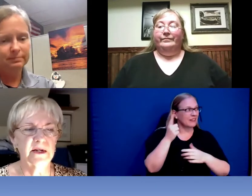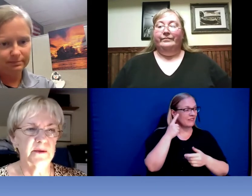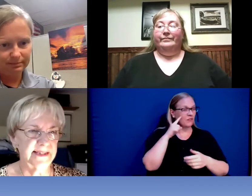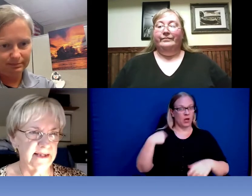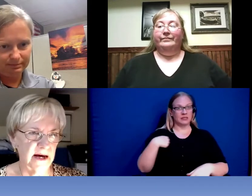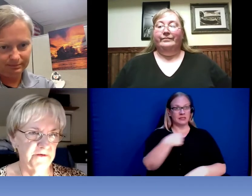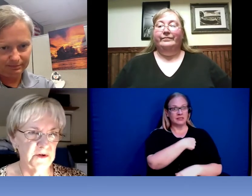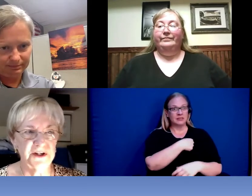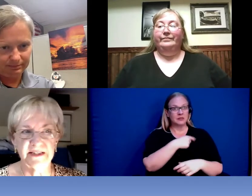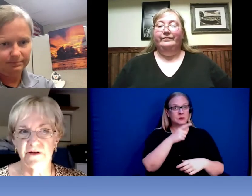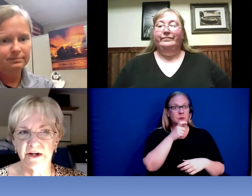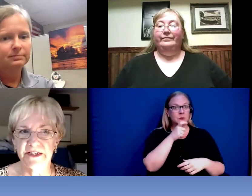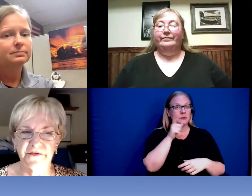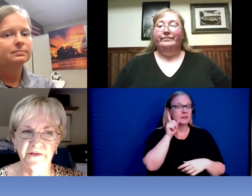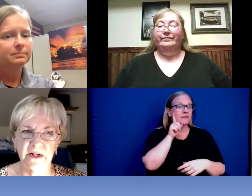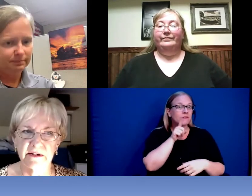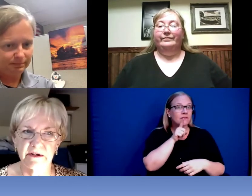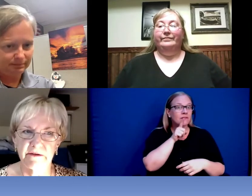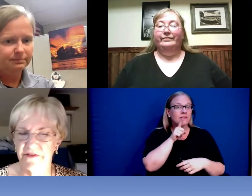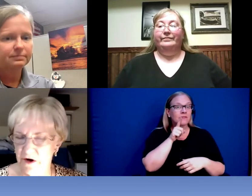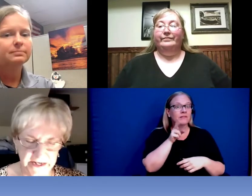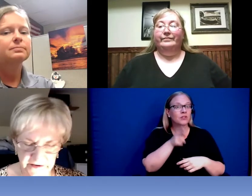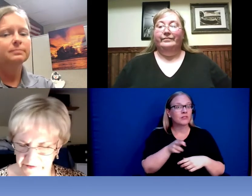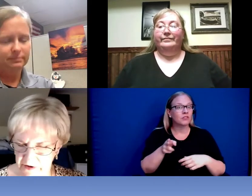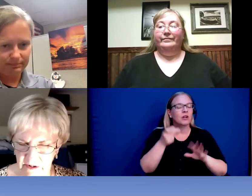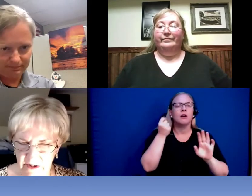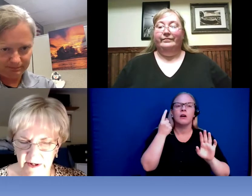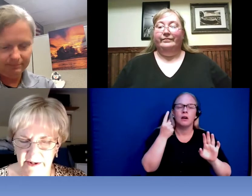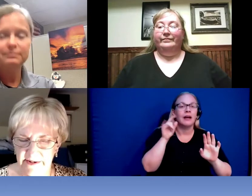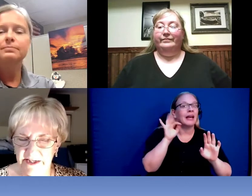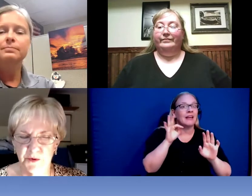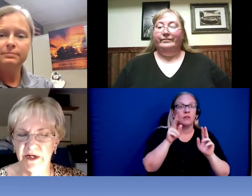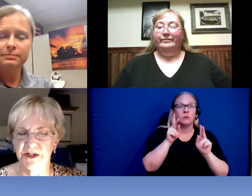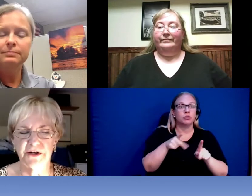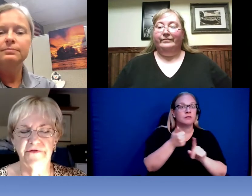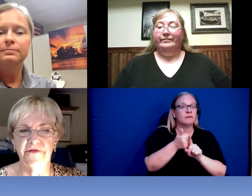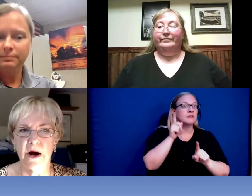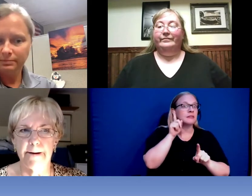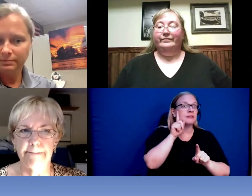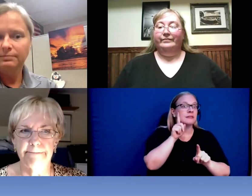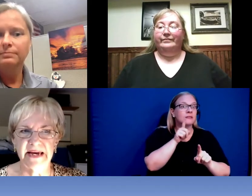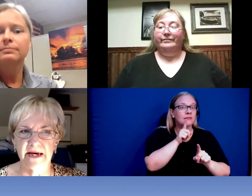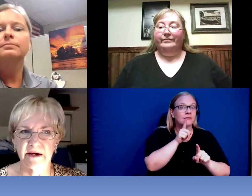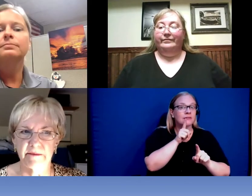who is deaf which is a very different very different situation from being